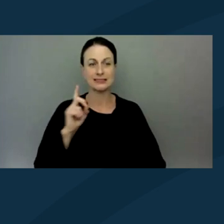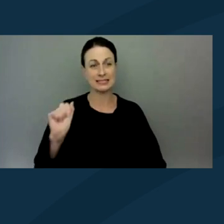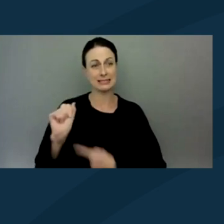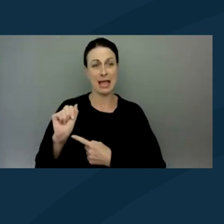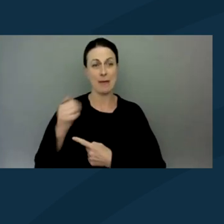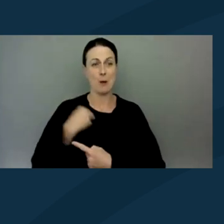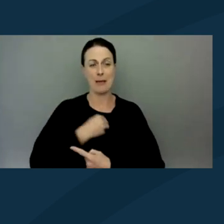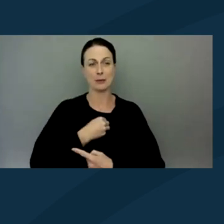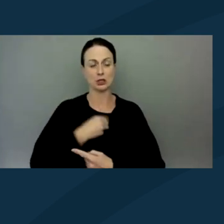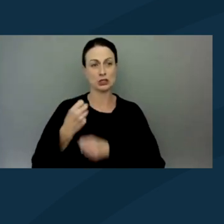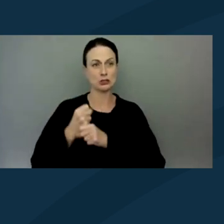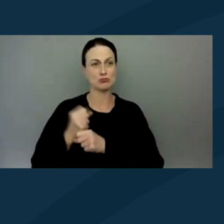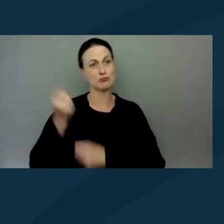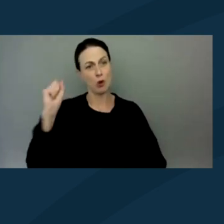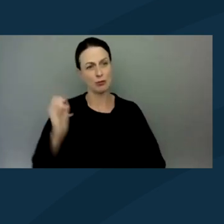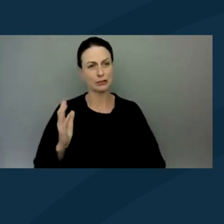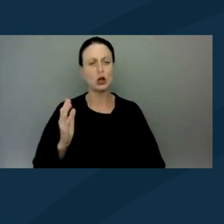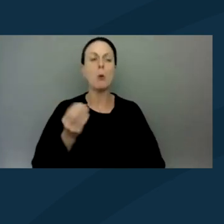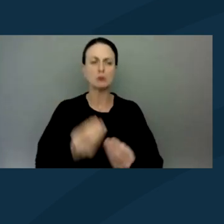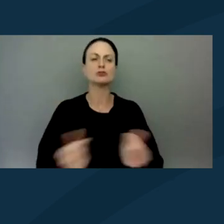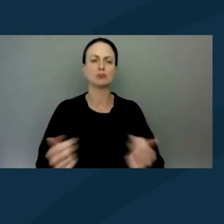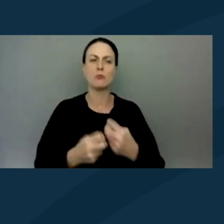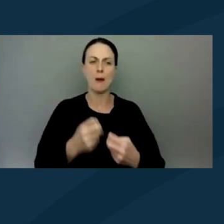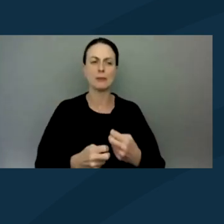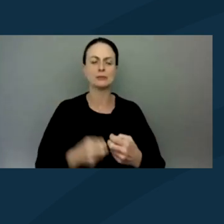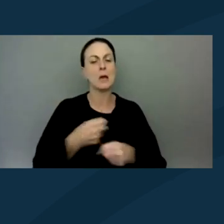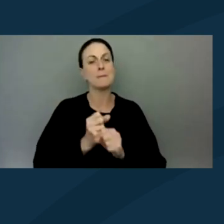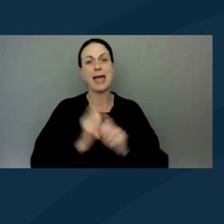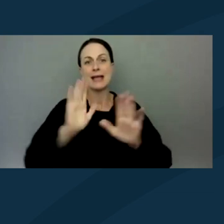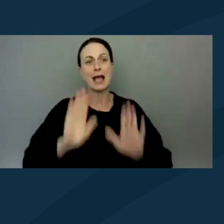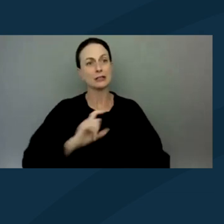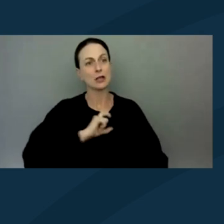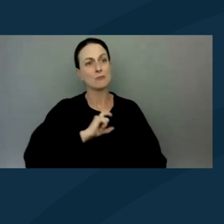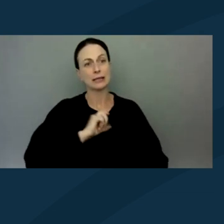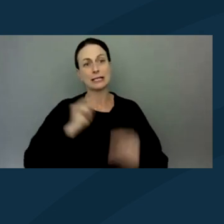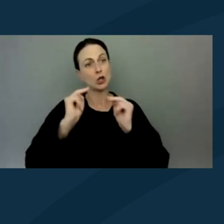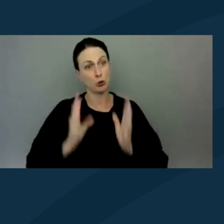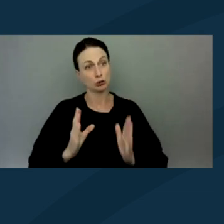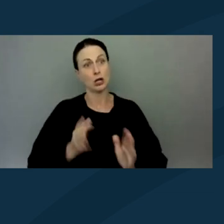like I said, we can solve things. We make excellent police negotiators. We do,.